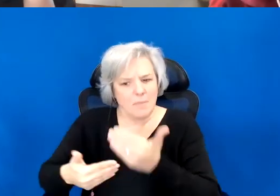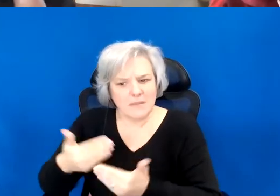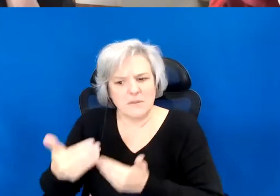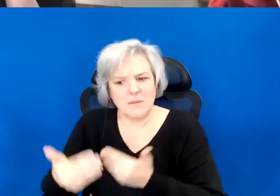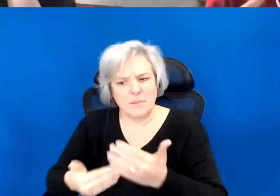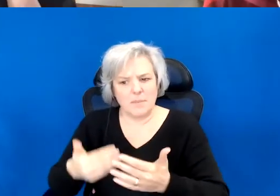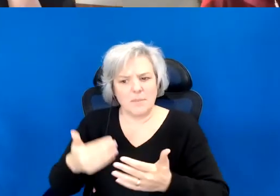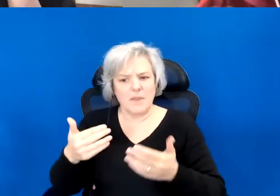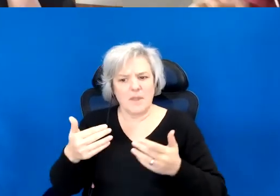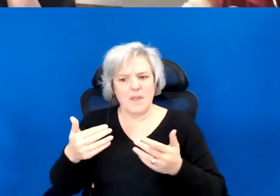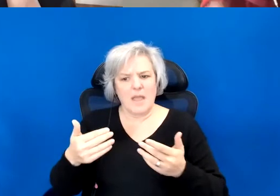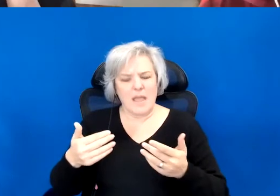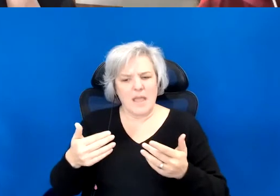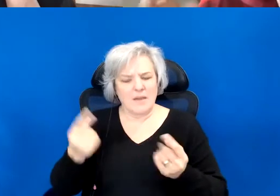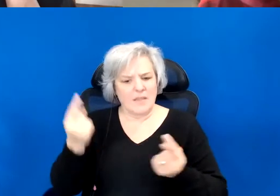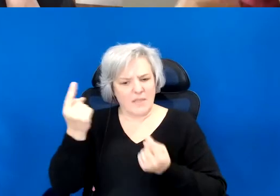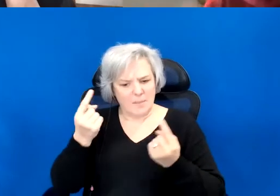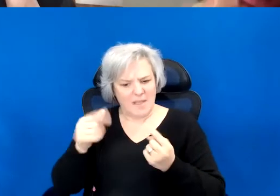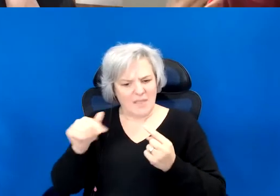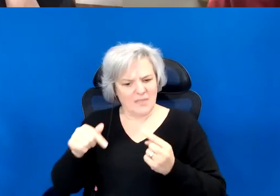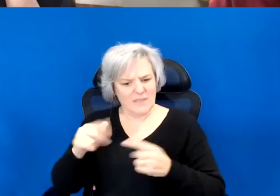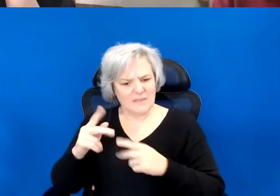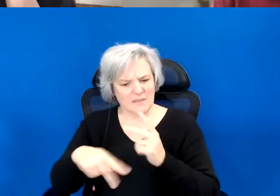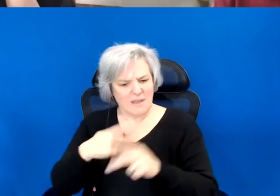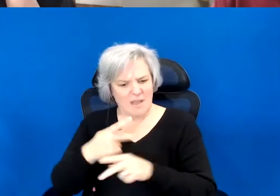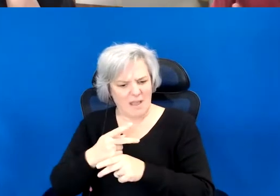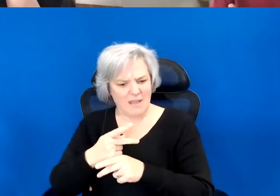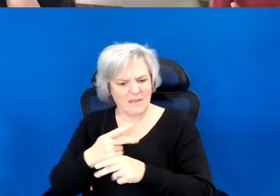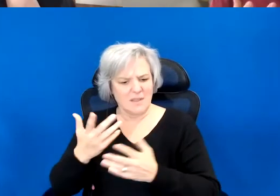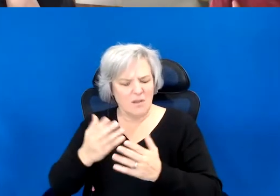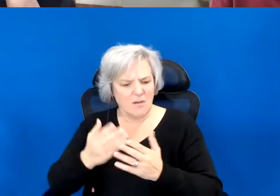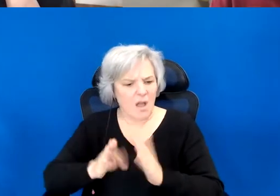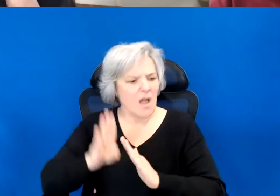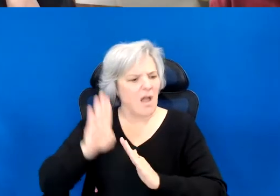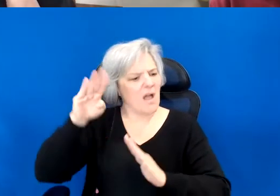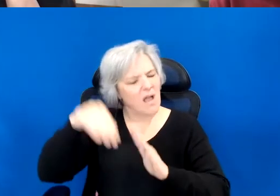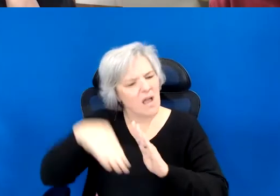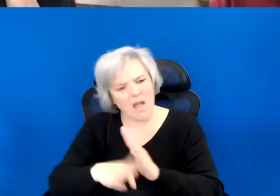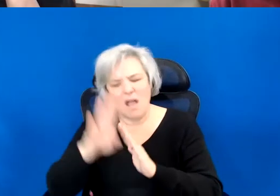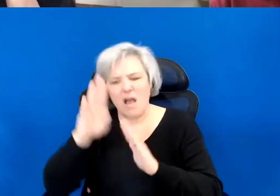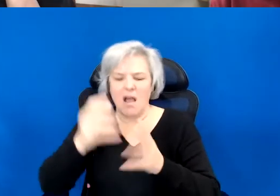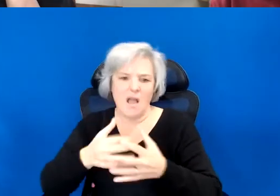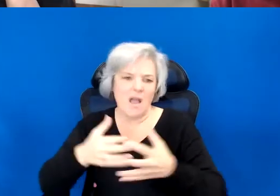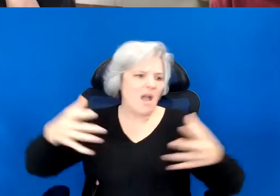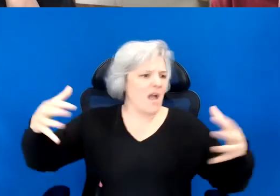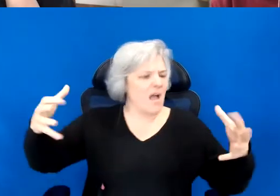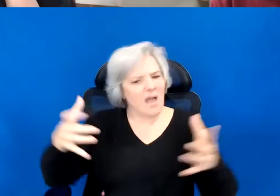And that, like this kind of rising and falling. And so for me that feels so important, because